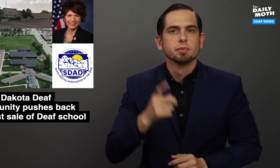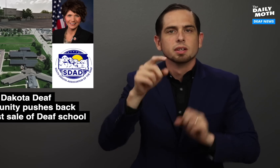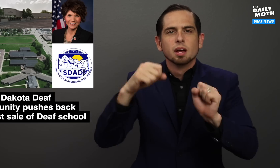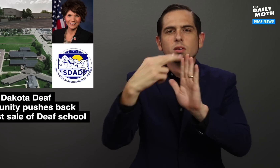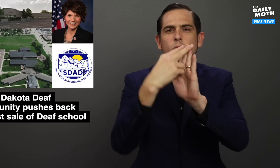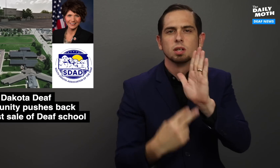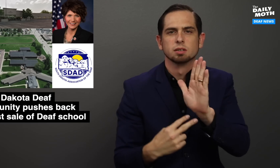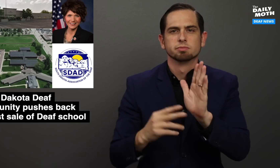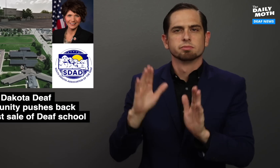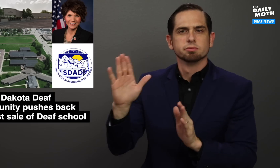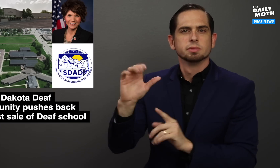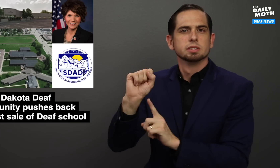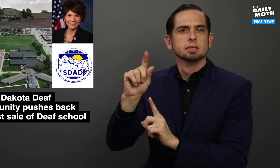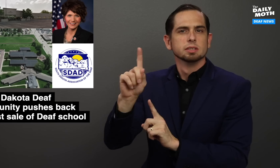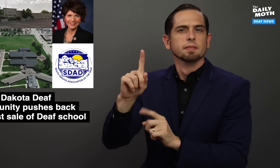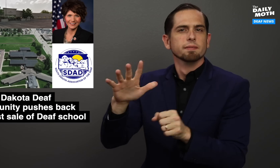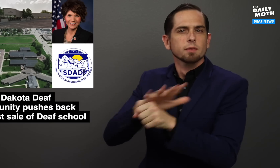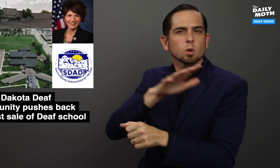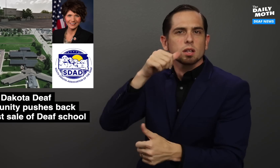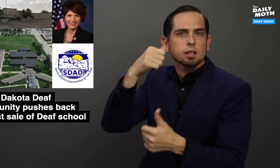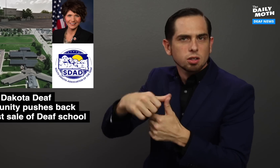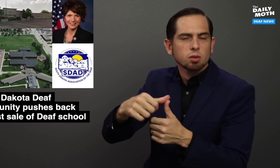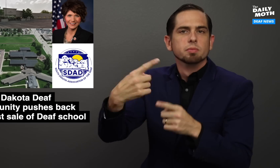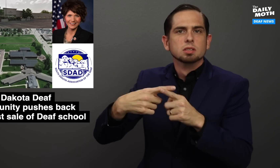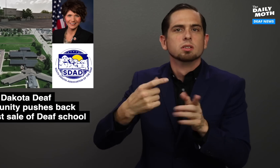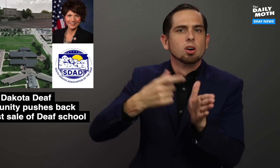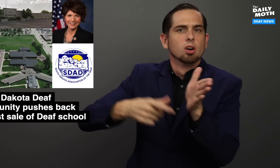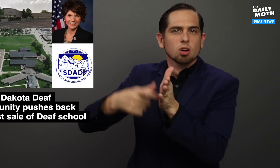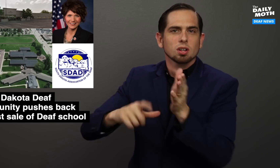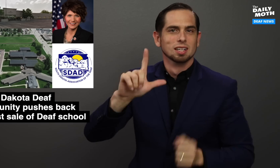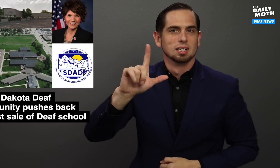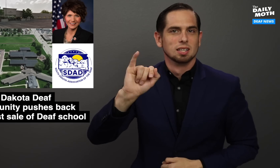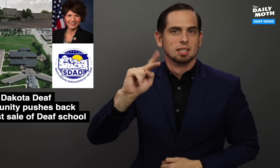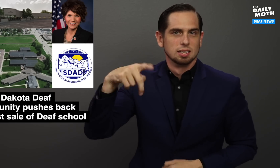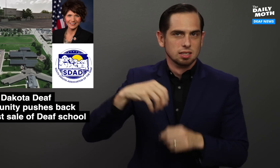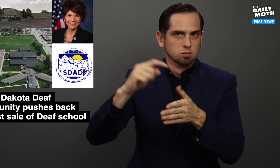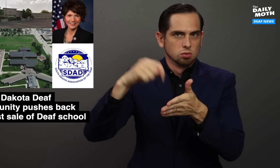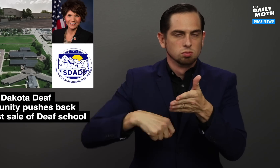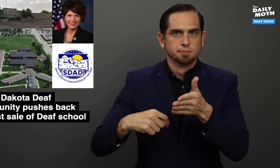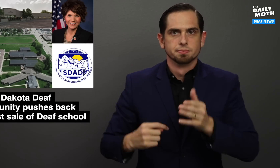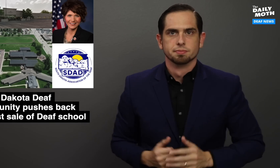You can read the full letter and articles at the links in the transcript.